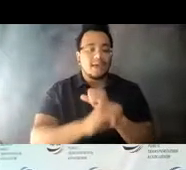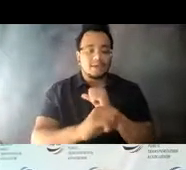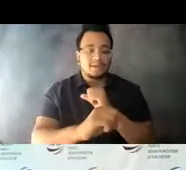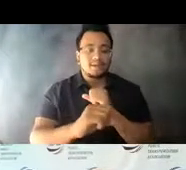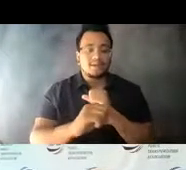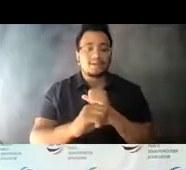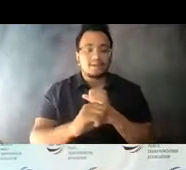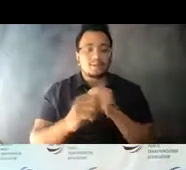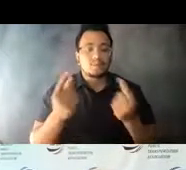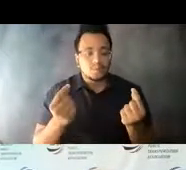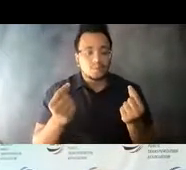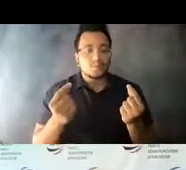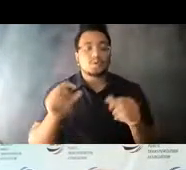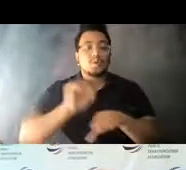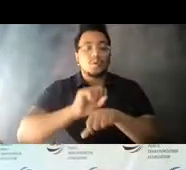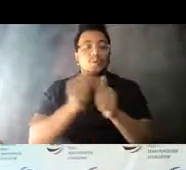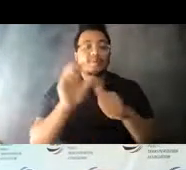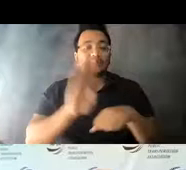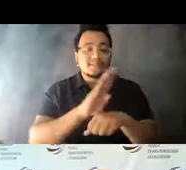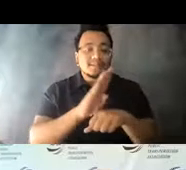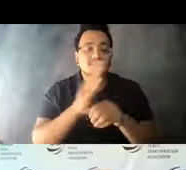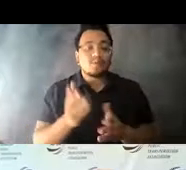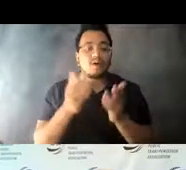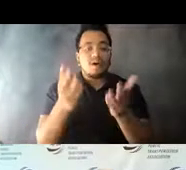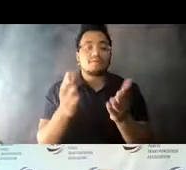is working with businesses to offer 14:15:58 complimentary seven-day passes.